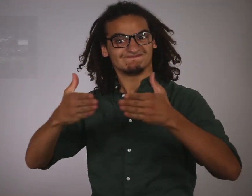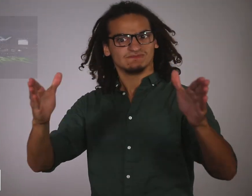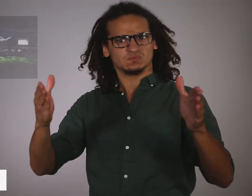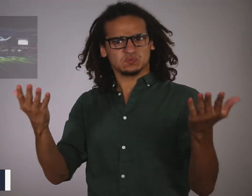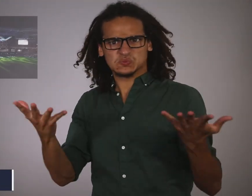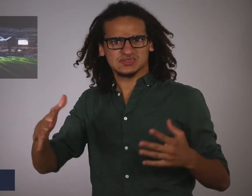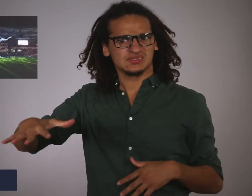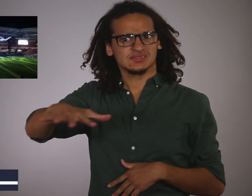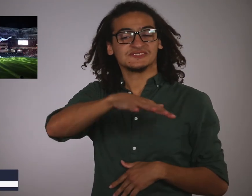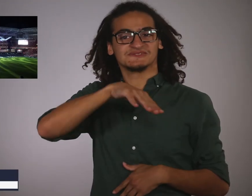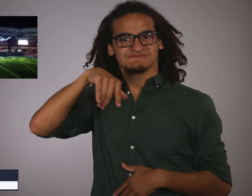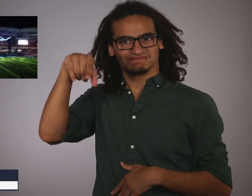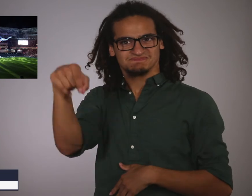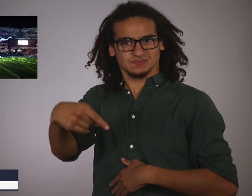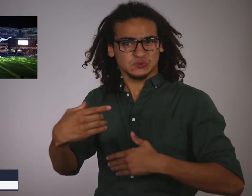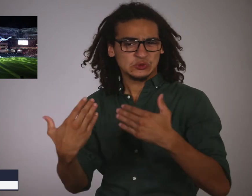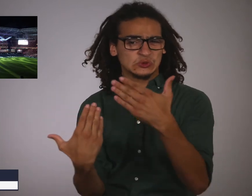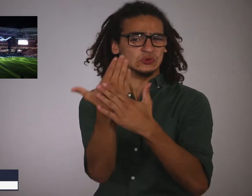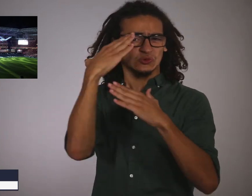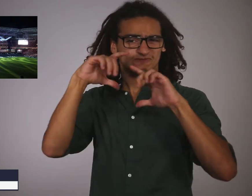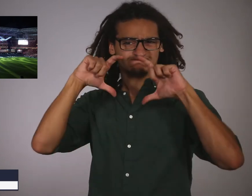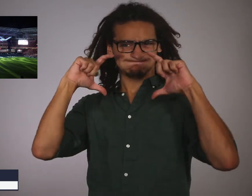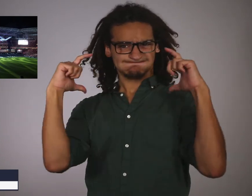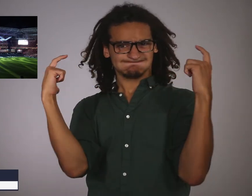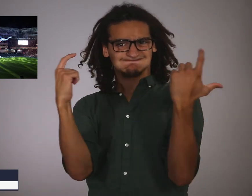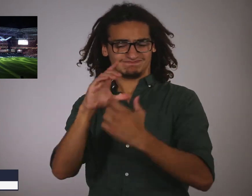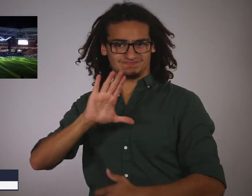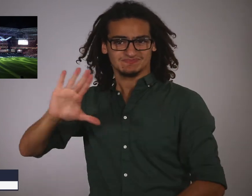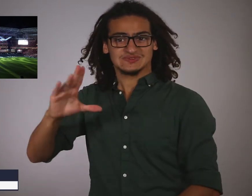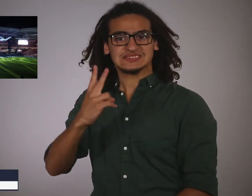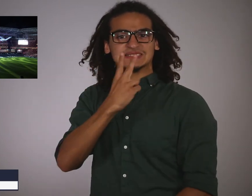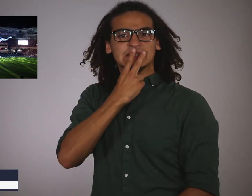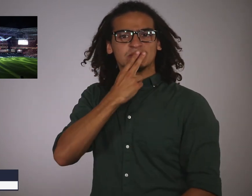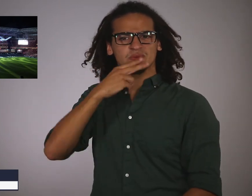The opening ceremony was at the new stadium of Samsun.